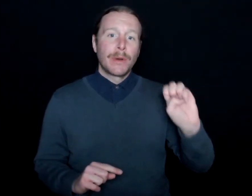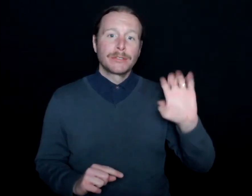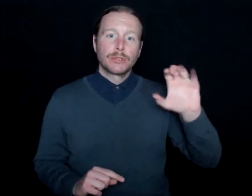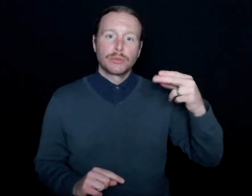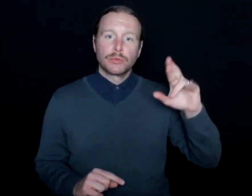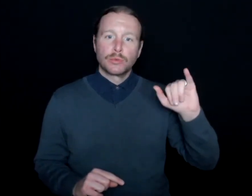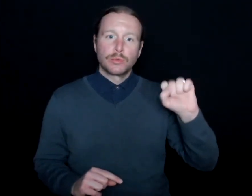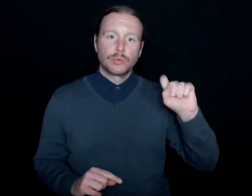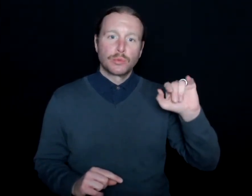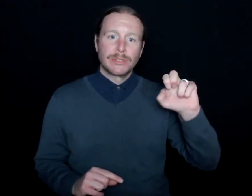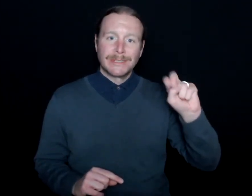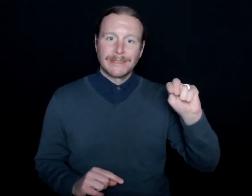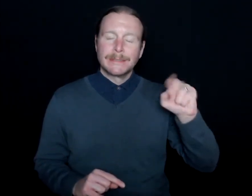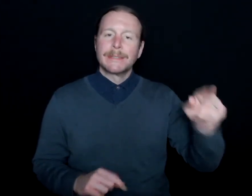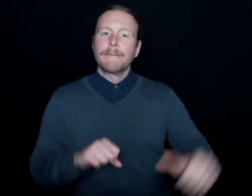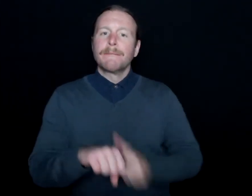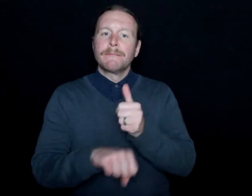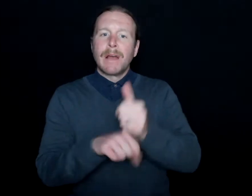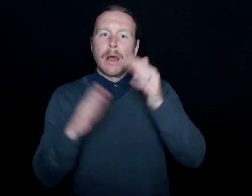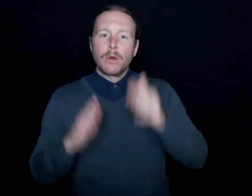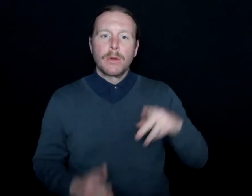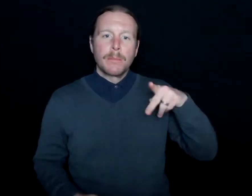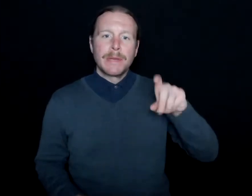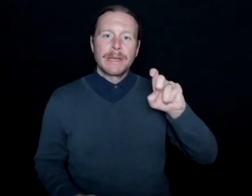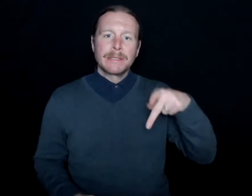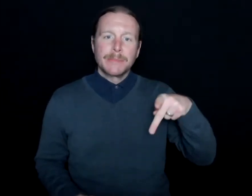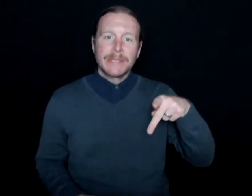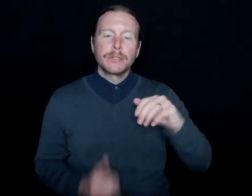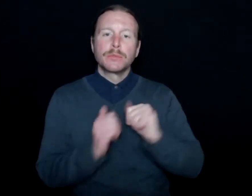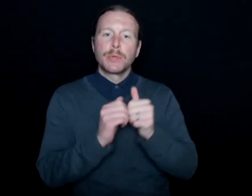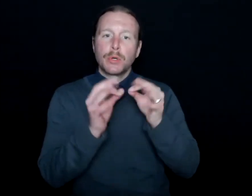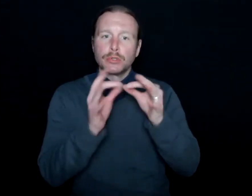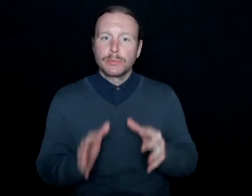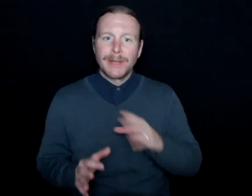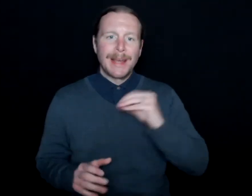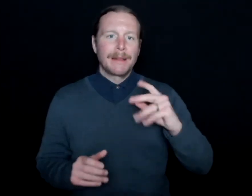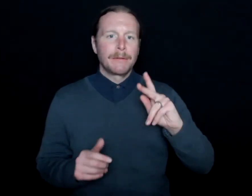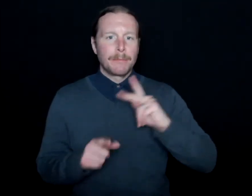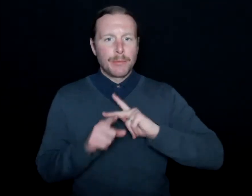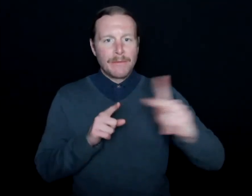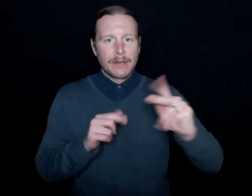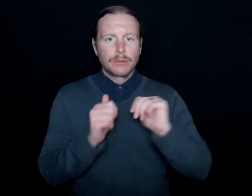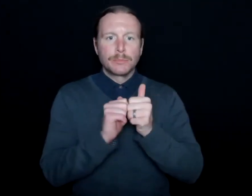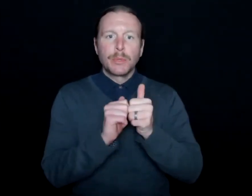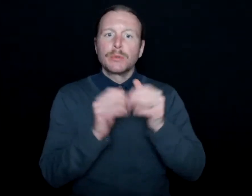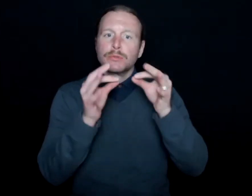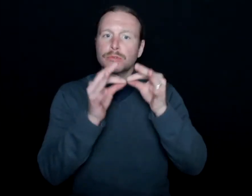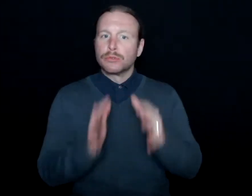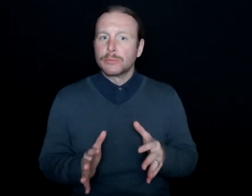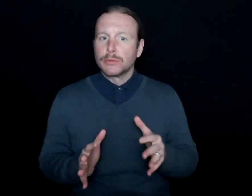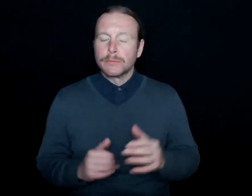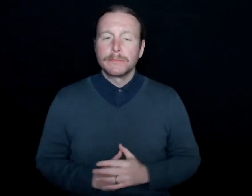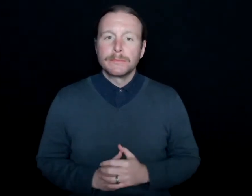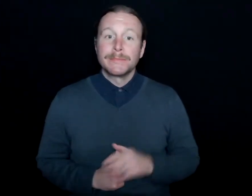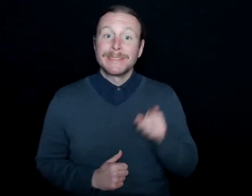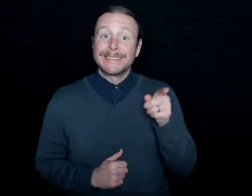Interpreting, Brice Christianson. Brice was born to two deaf parents and grew up surrounded by deaf culture.